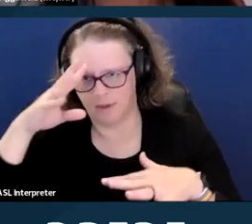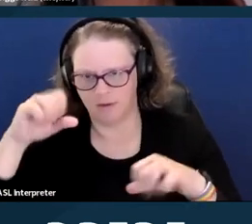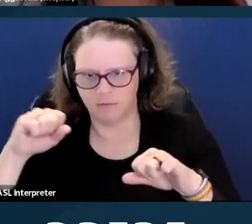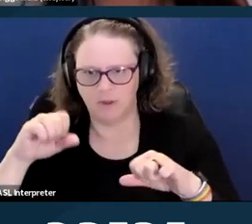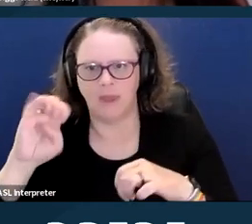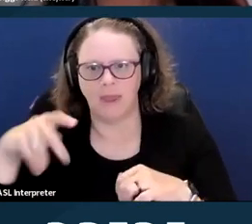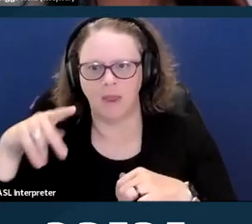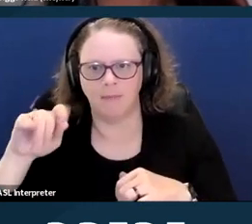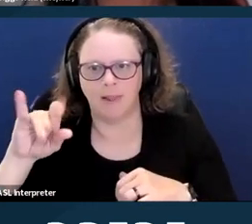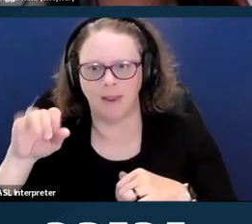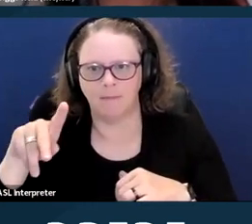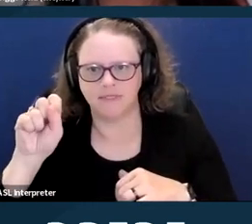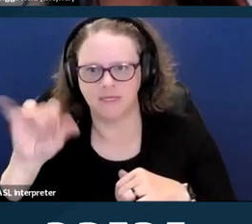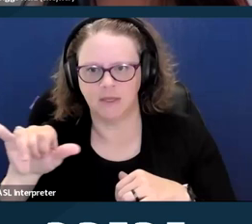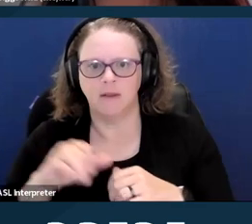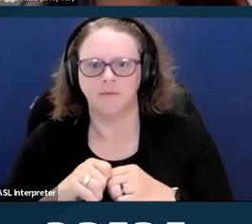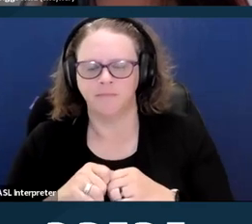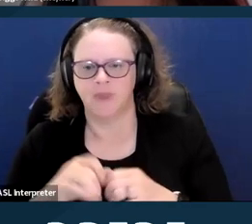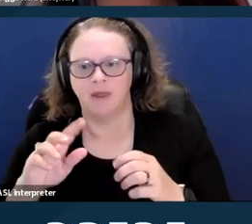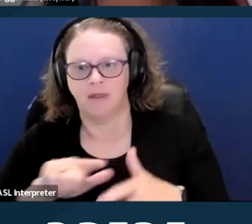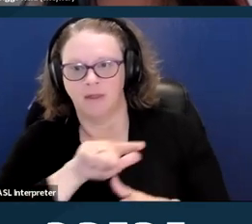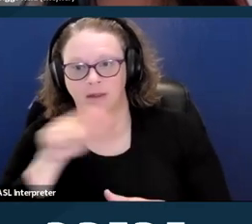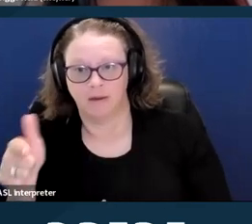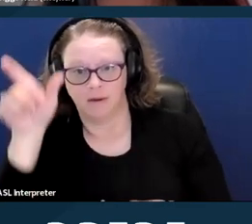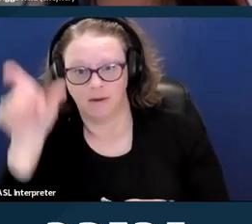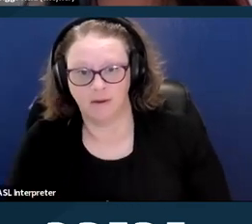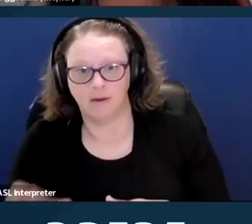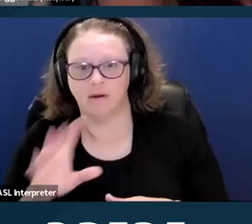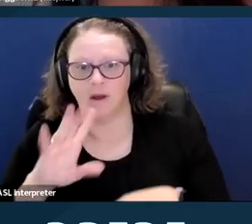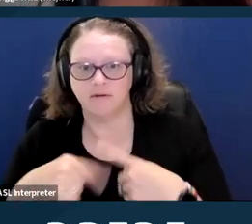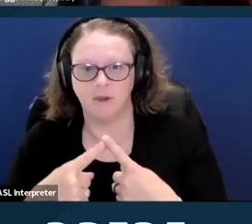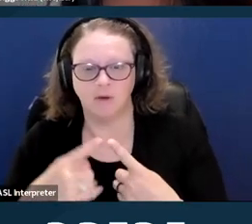and identity are intertwined and it's preferred in certain communities